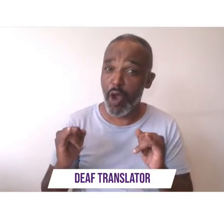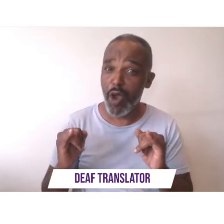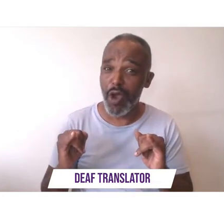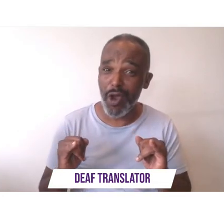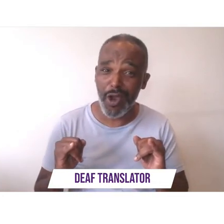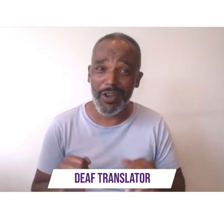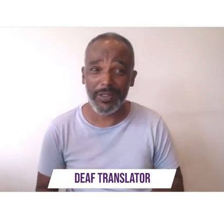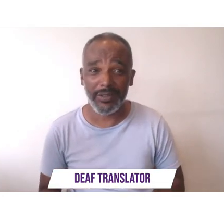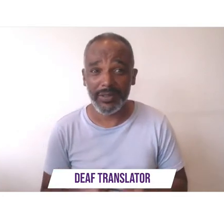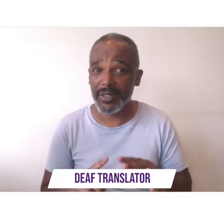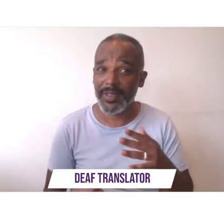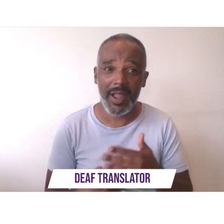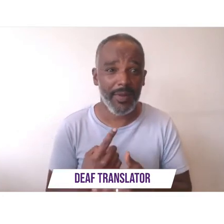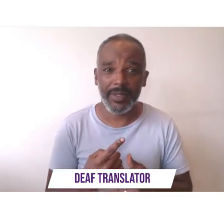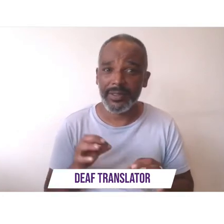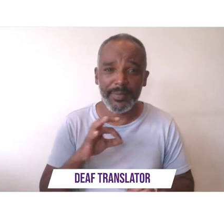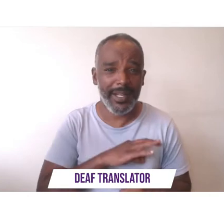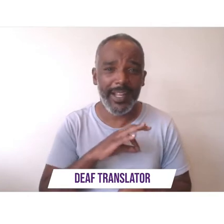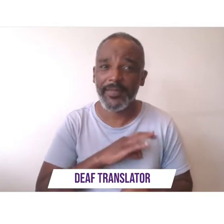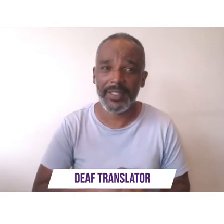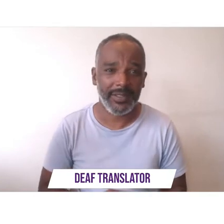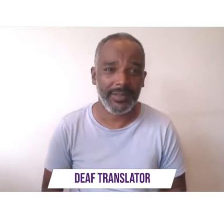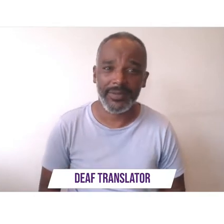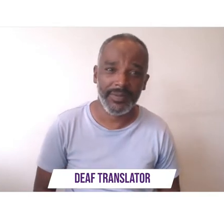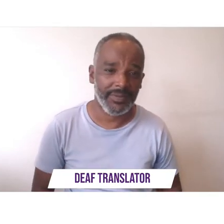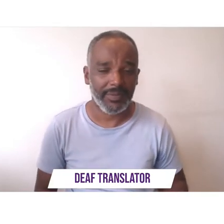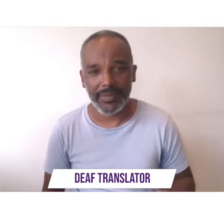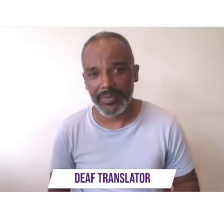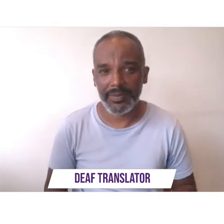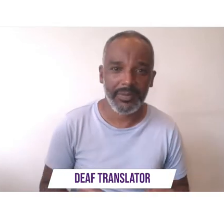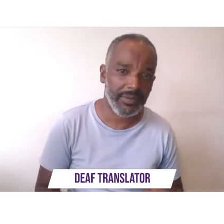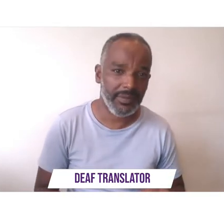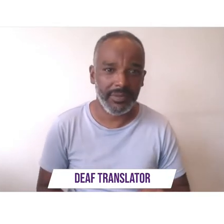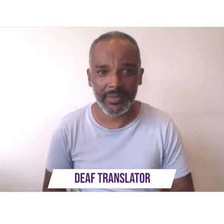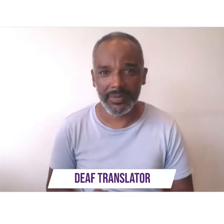gone let's get things straight face the facts independence allowance of the bedroom tax needs